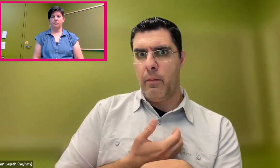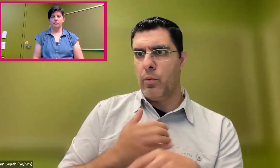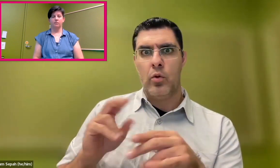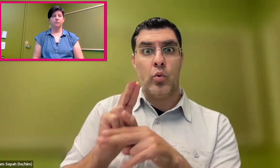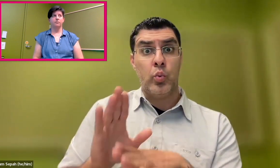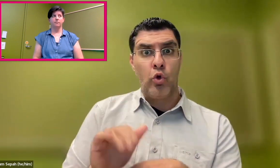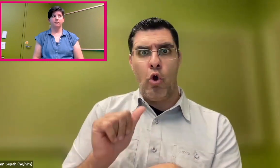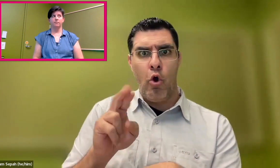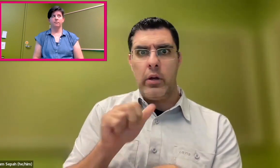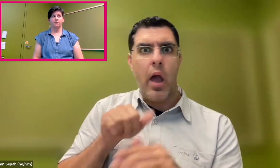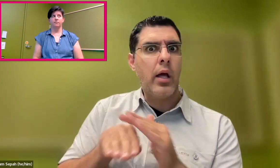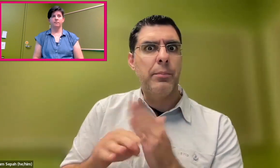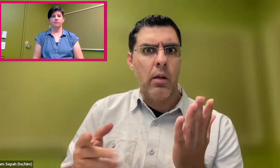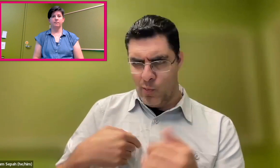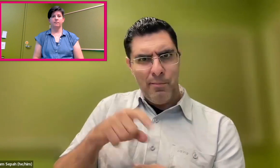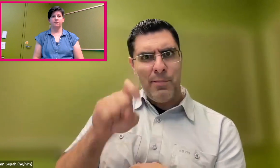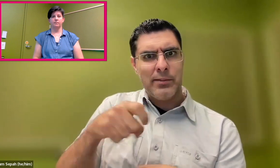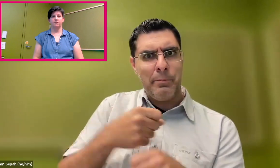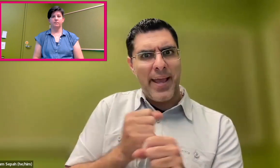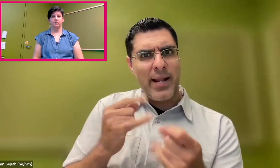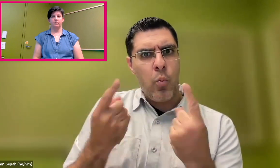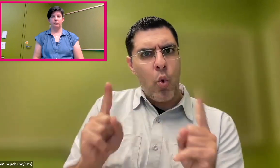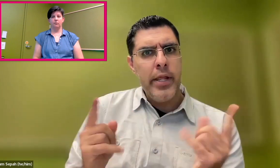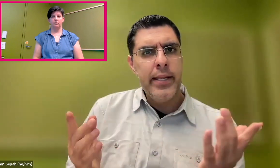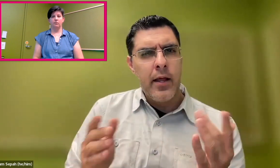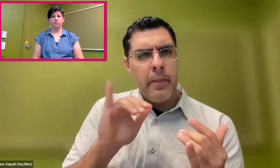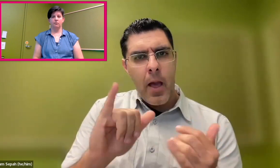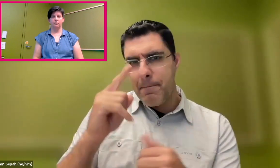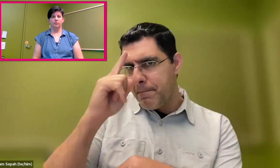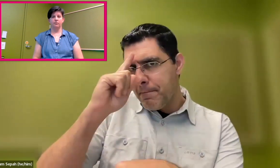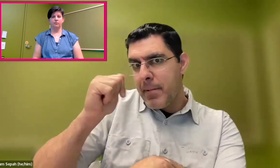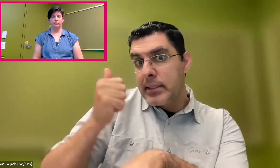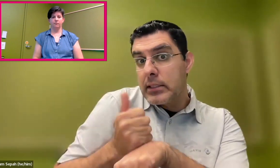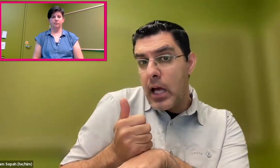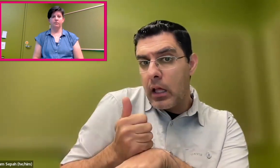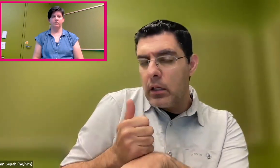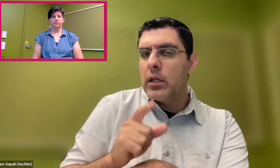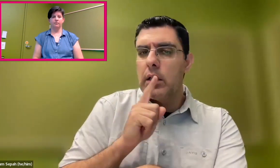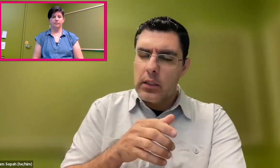Because our users-- if things aren't accessible to them, that's a deal breaker.